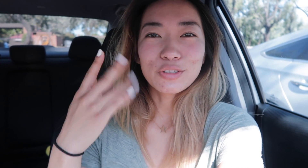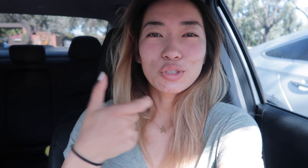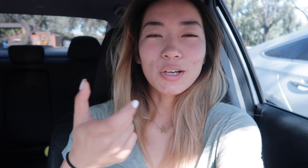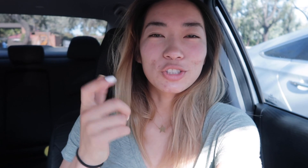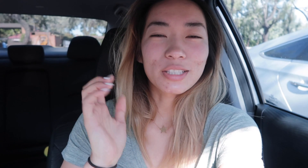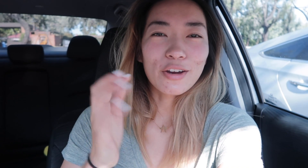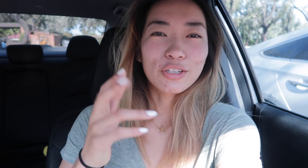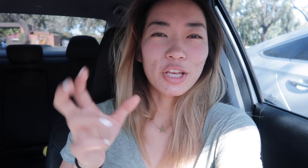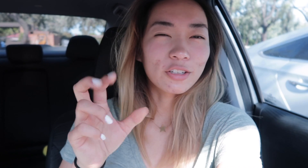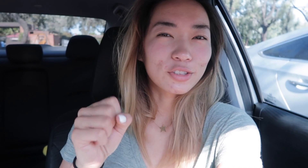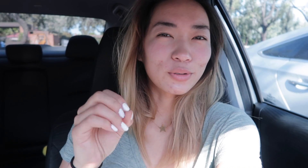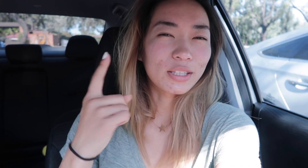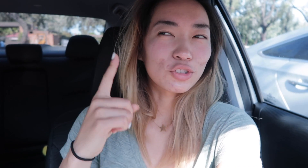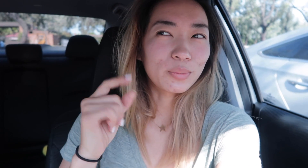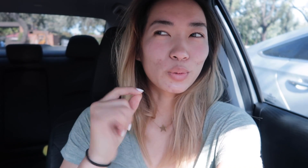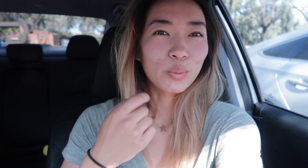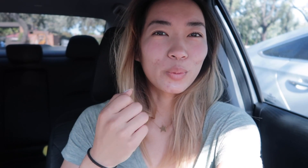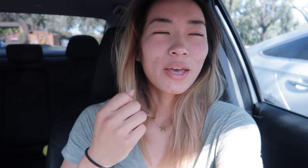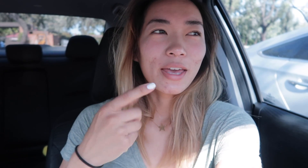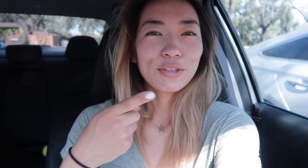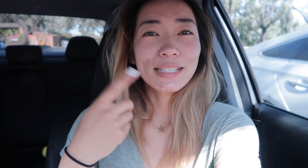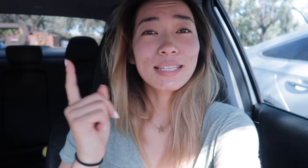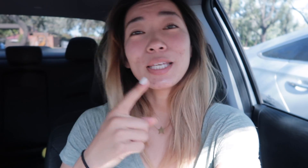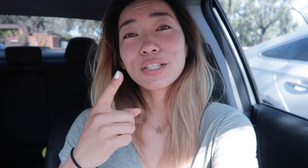she watches our channel so I think she'll be cool and you guys can meet her